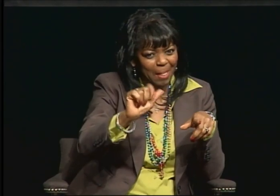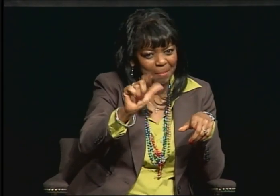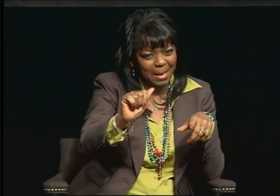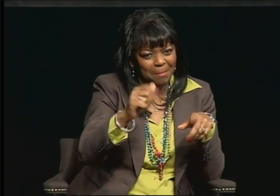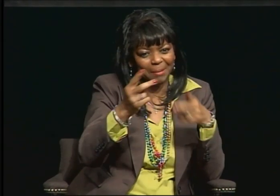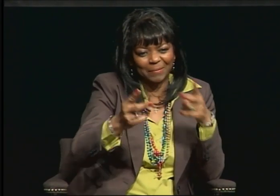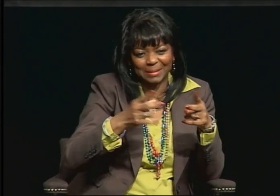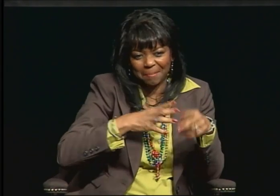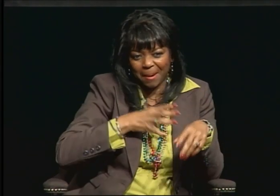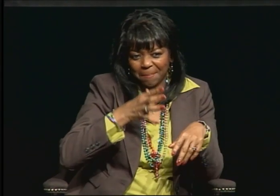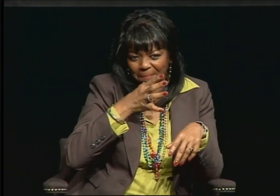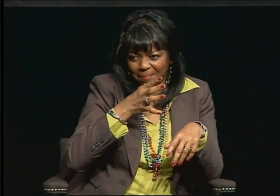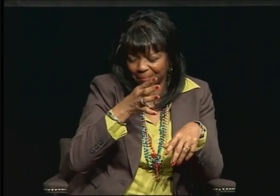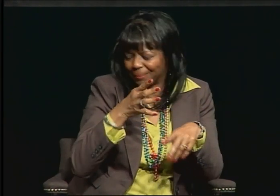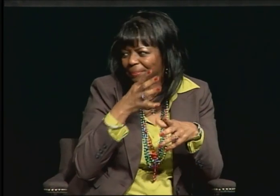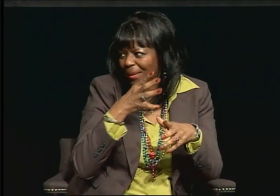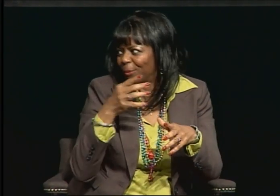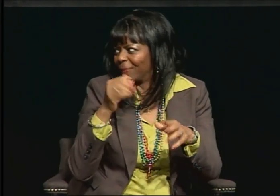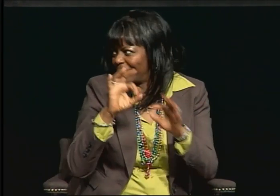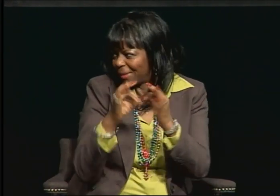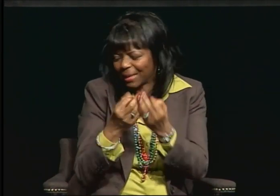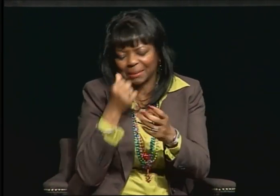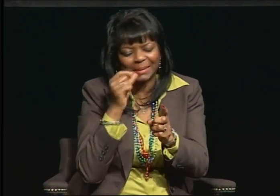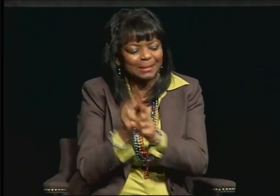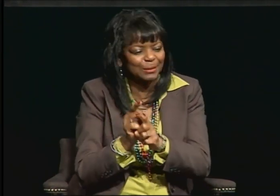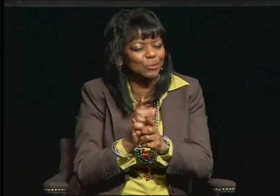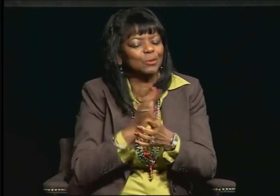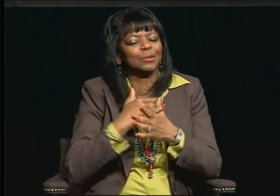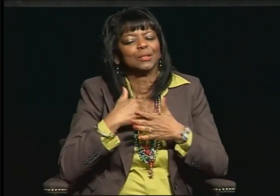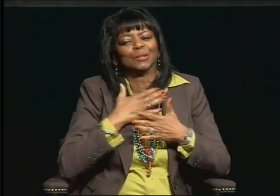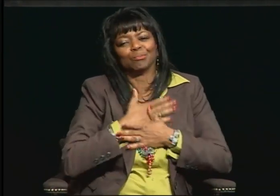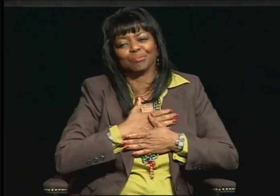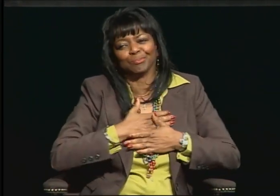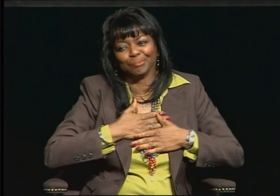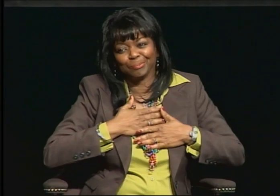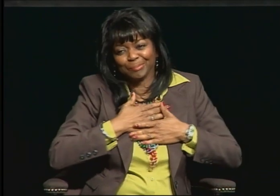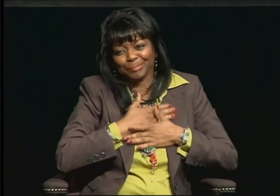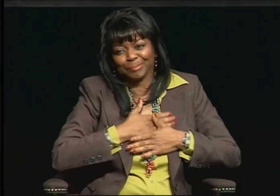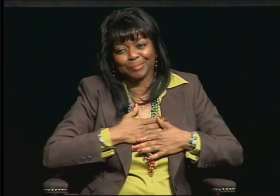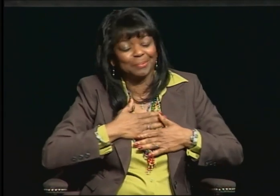And then I flew right back to Washington D.C.